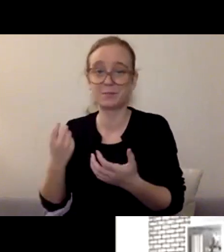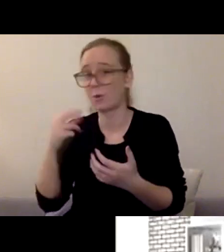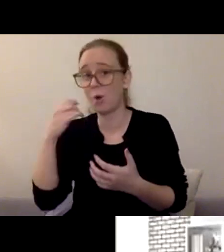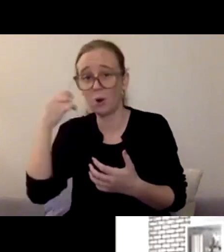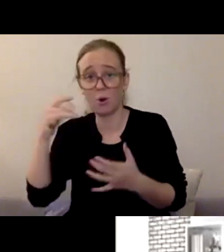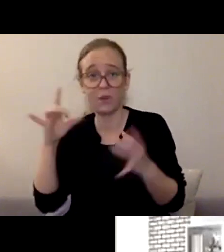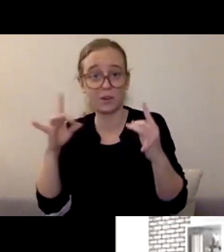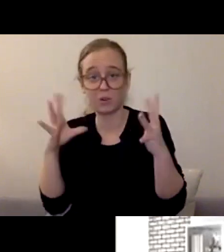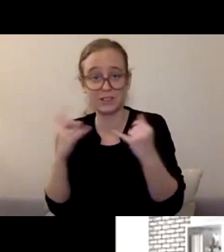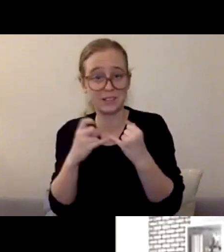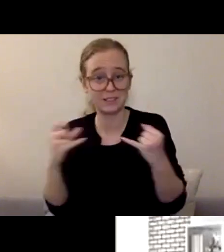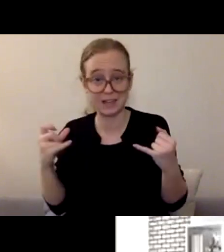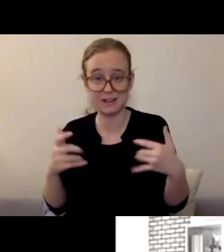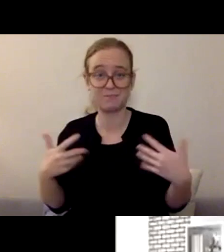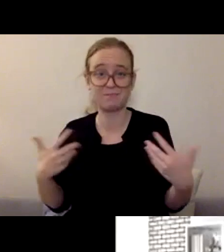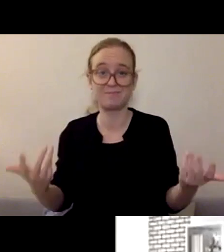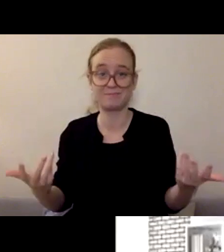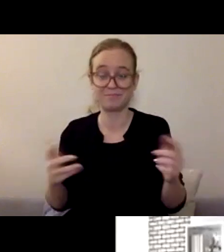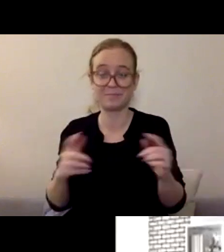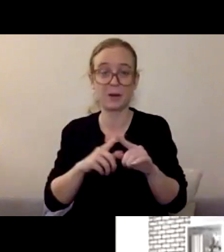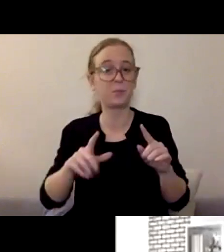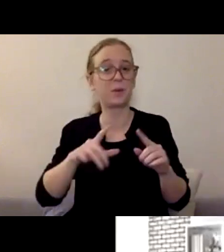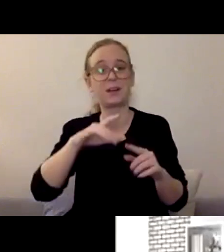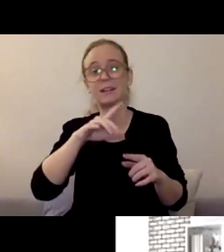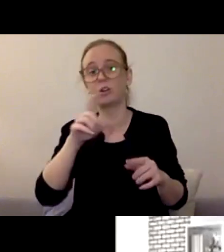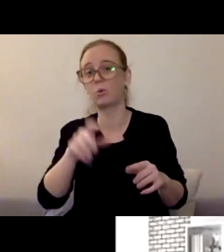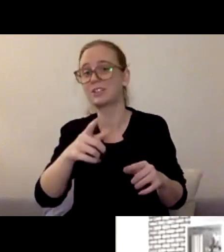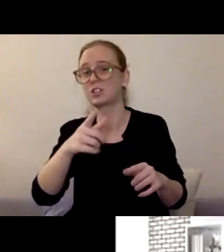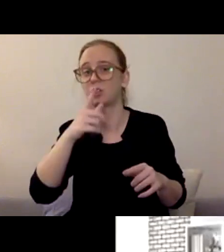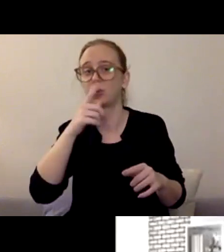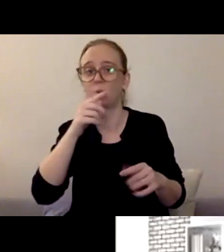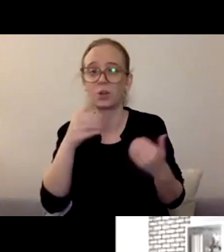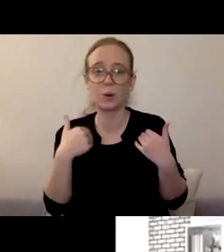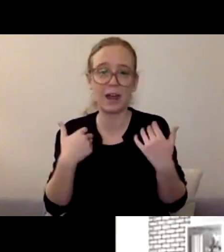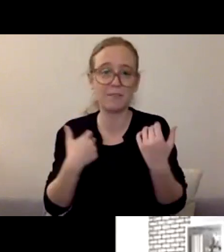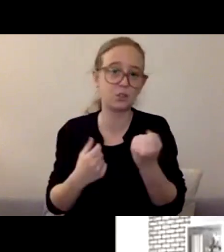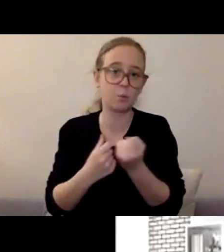that is that safe person? So it could be an aunt or an uncle or a grandparent or a neighbor,